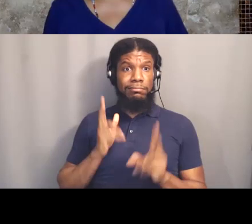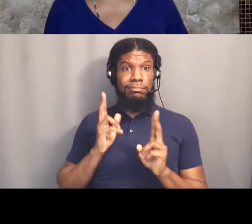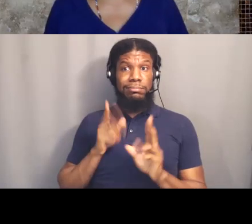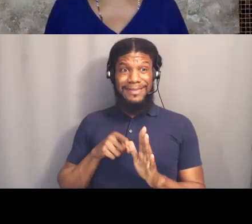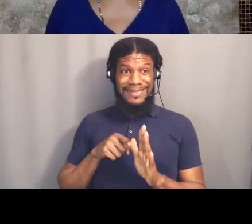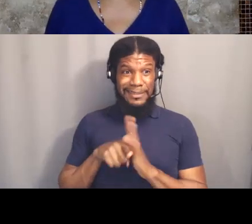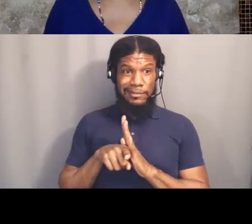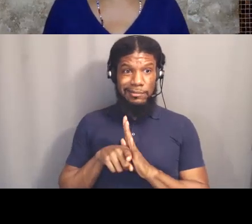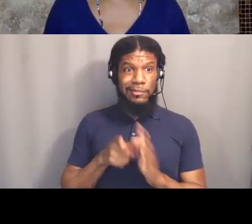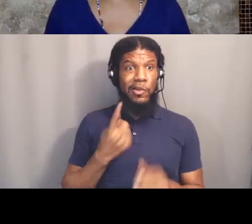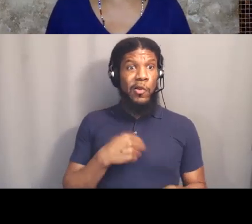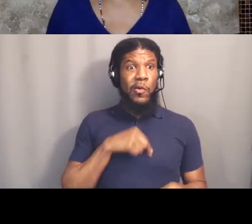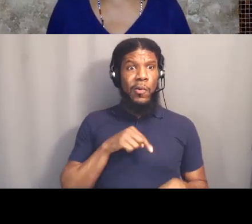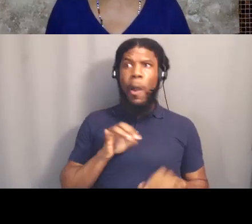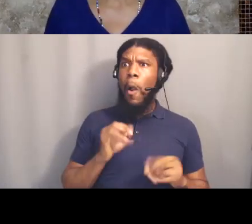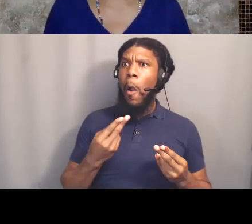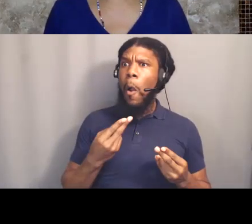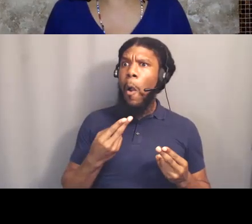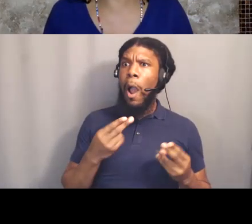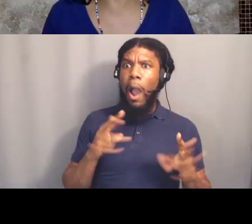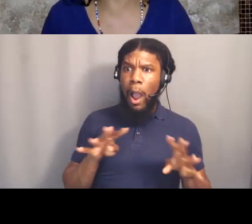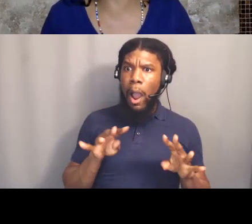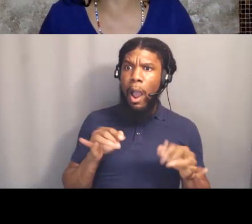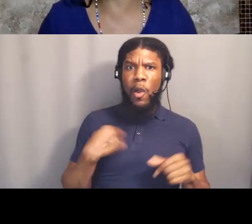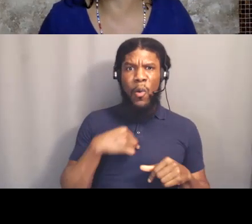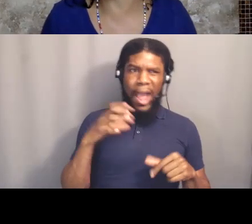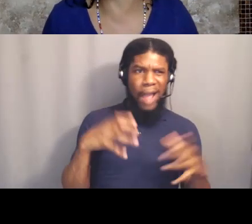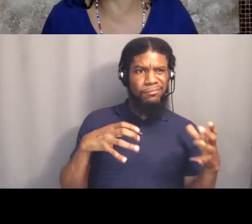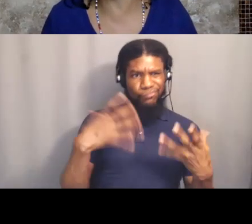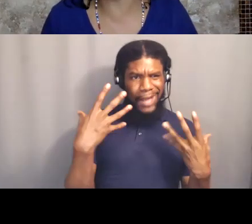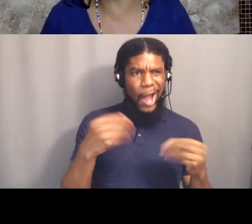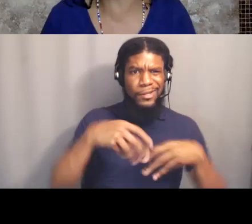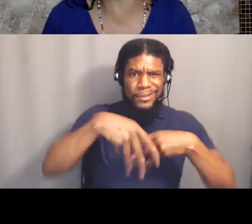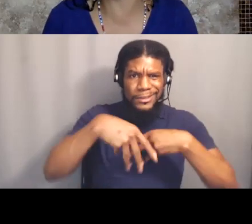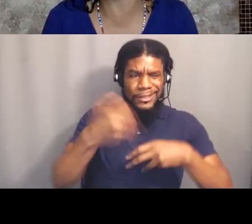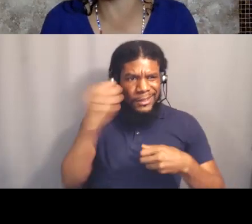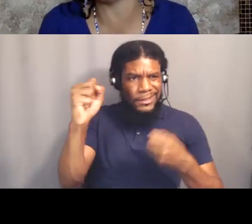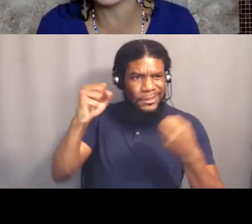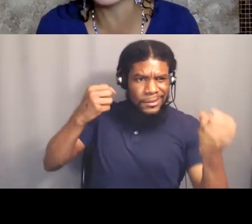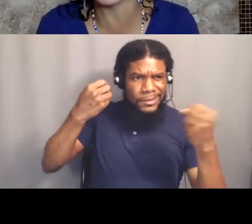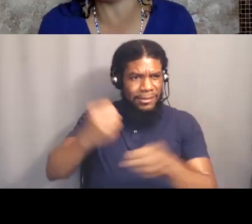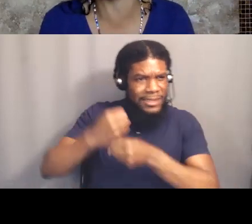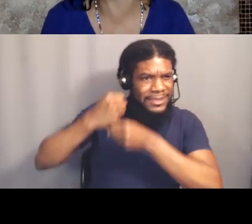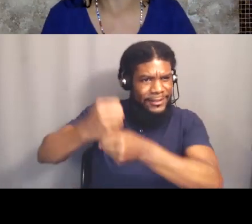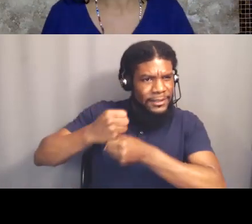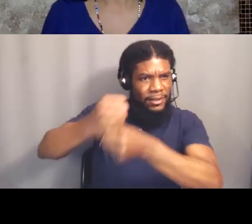we turn up, we turn out, we go out into the streets and if you go there's actually a website for this.